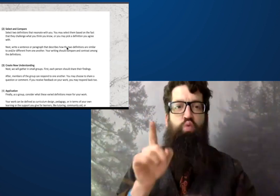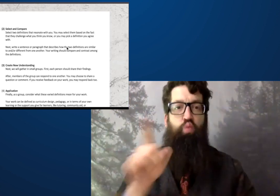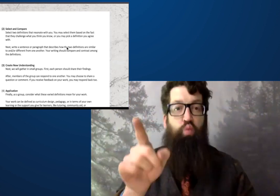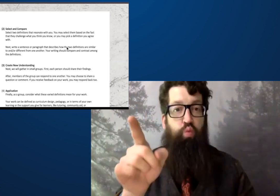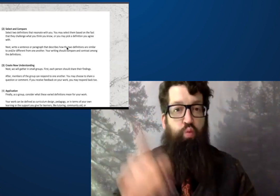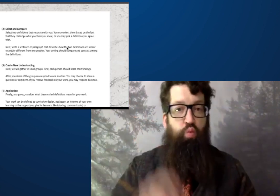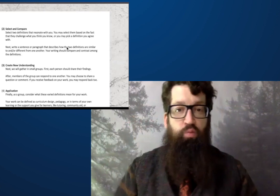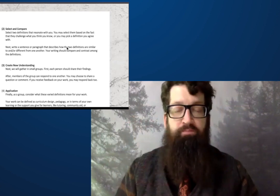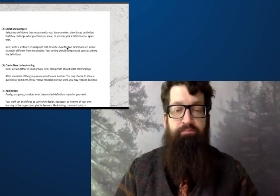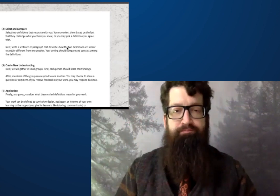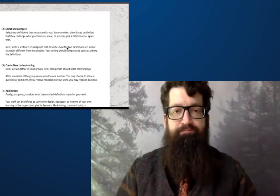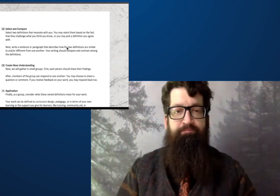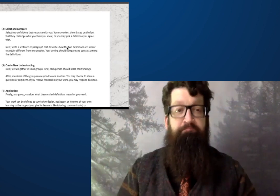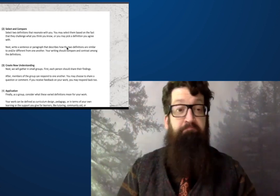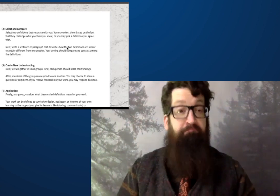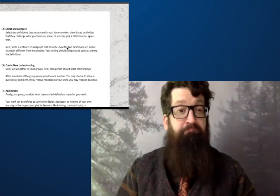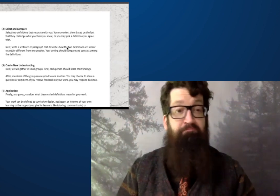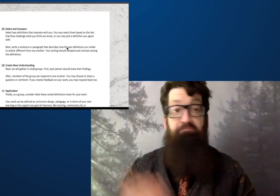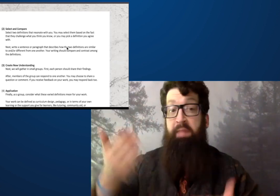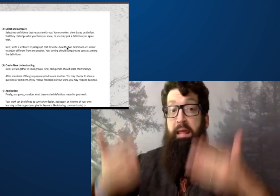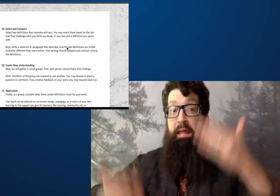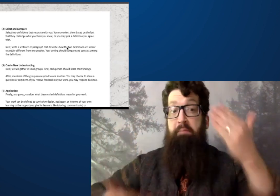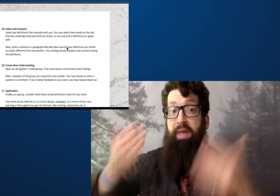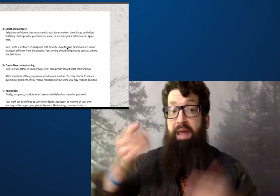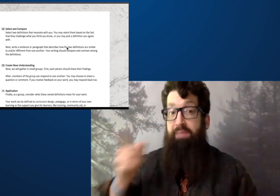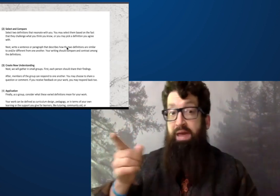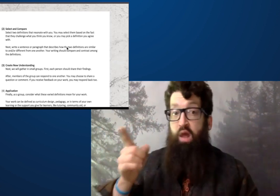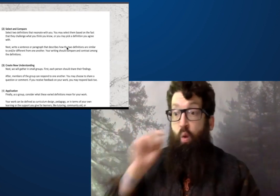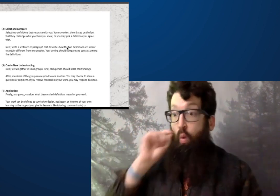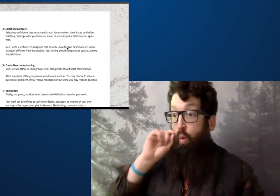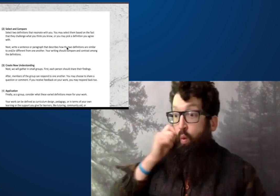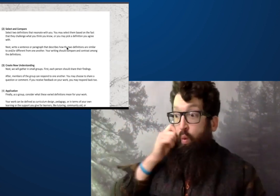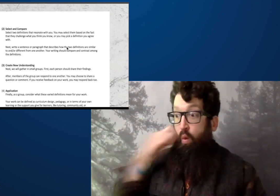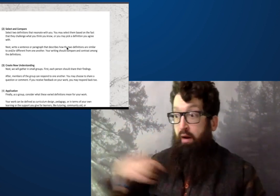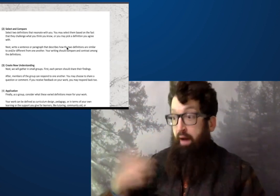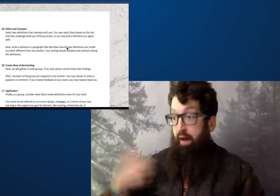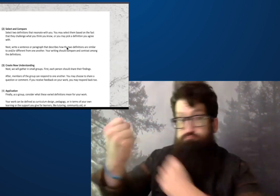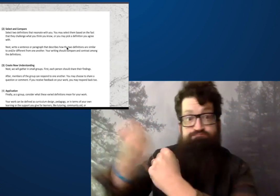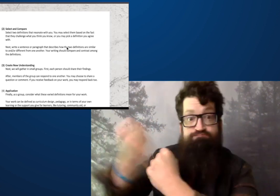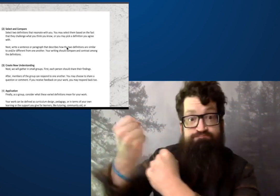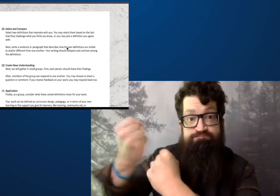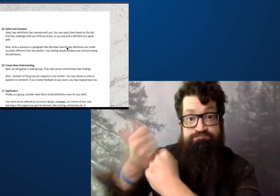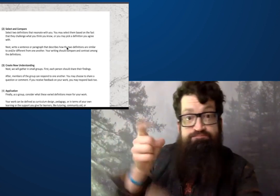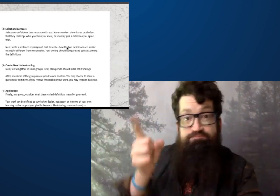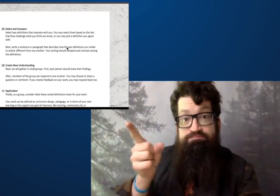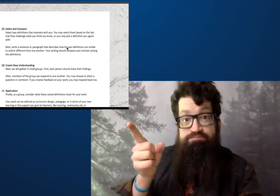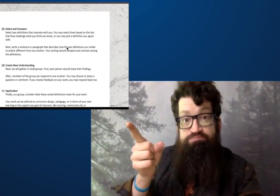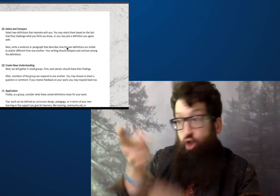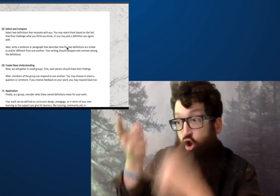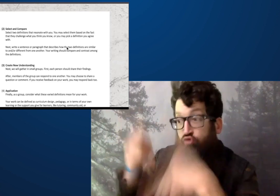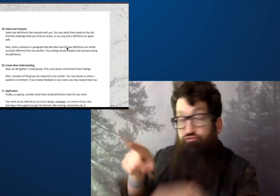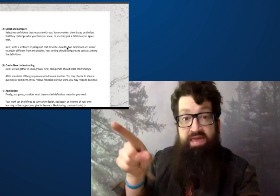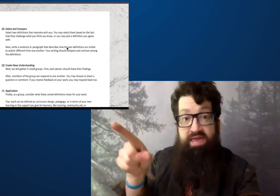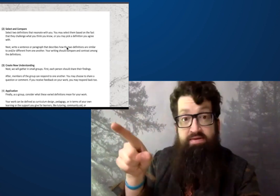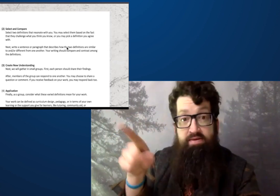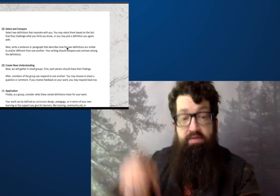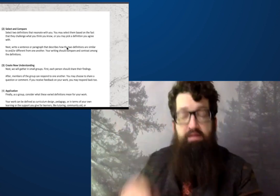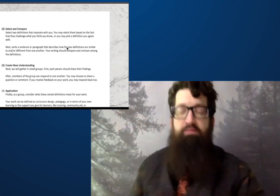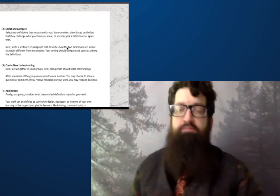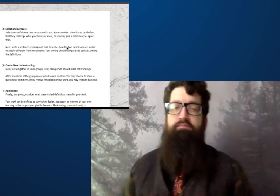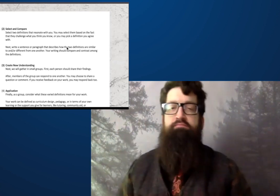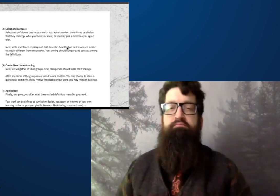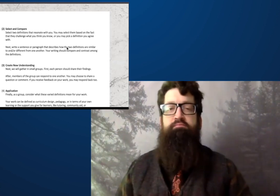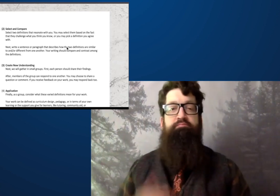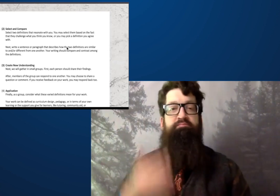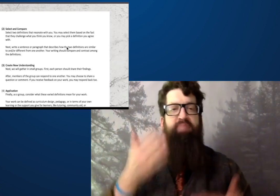which ones are extremely valuable for you, and it could be something that you agree